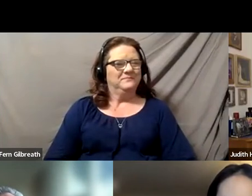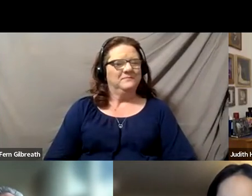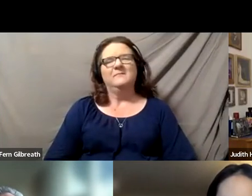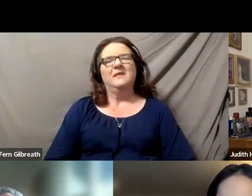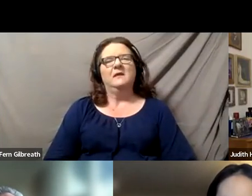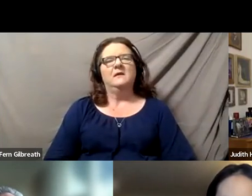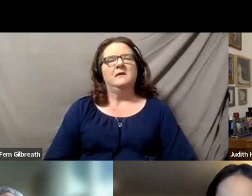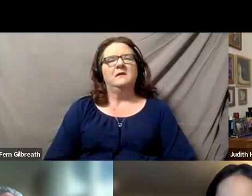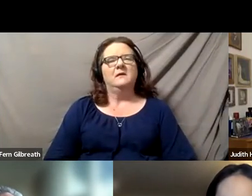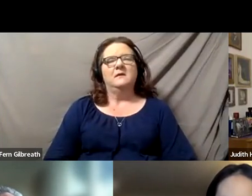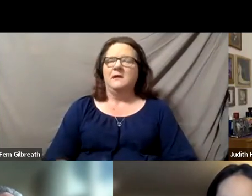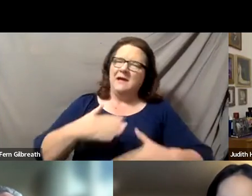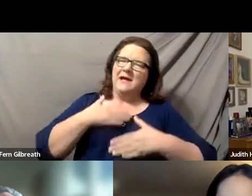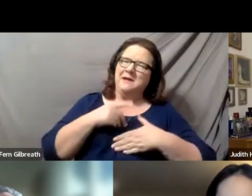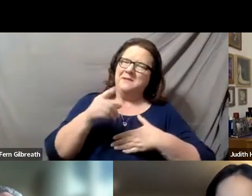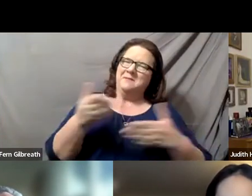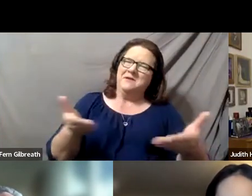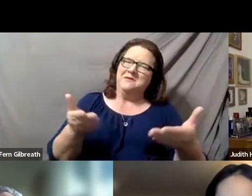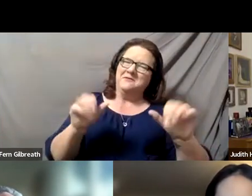Oh, I am so delighted you are able to join us.